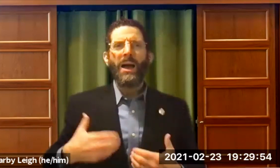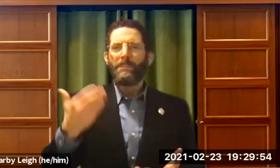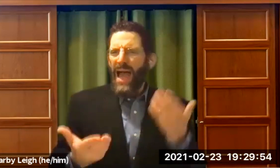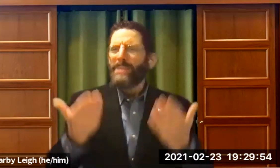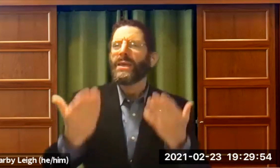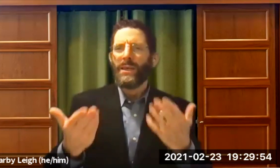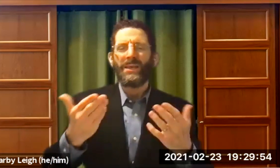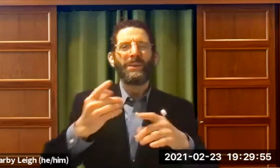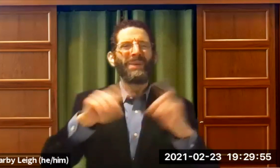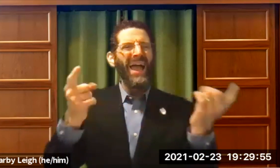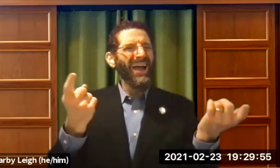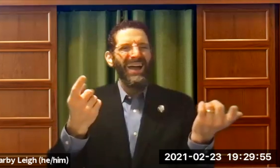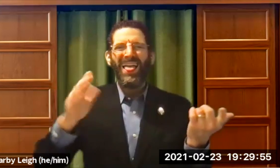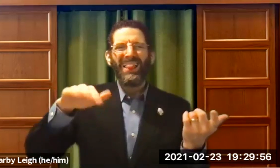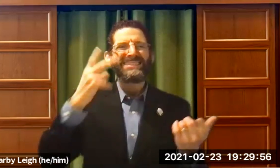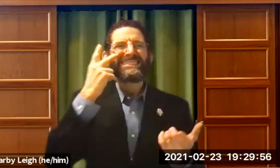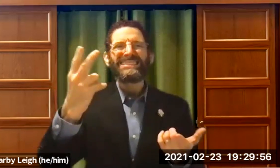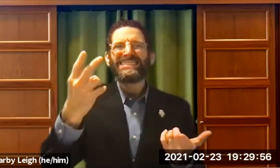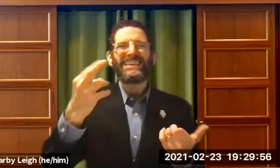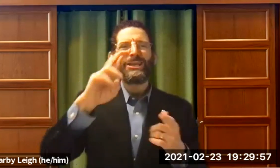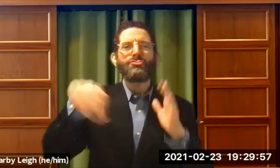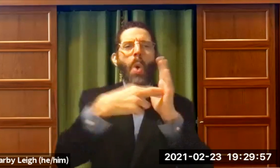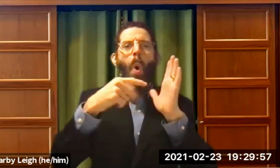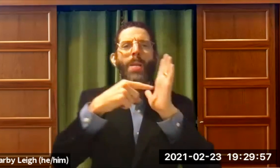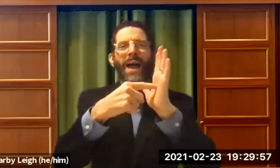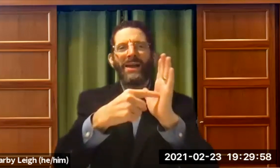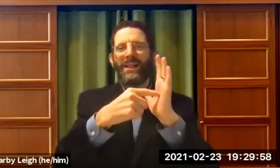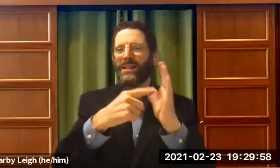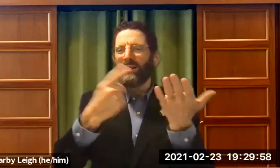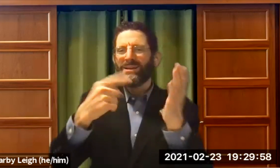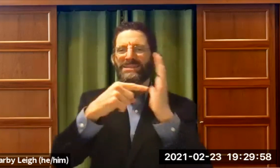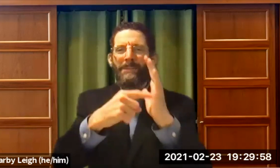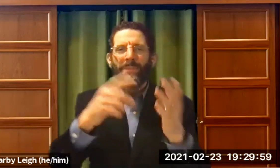PhD? No. But maybe I want to be a rabbi. I don't know. I hadn't had